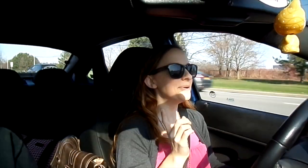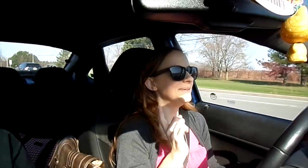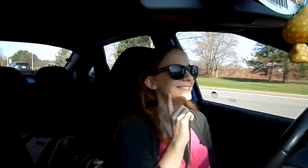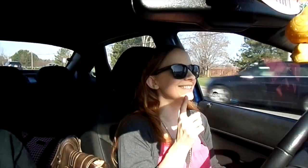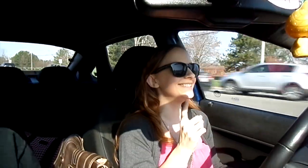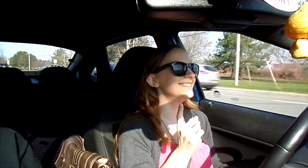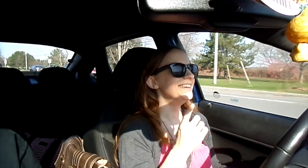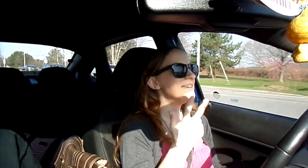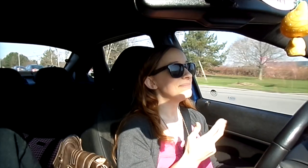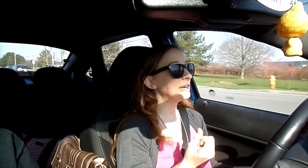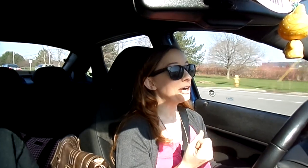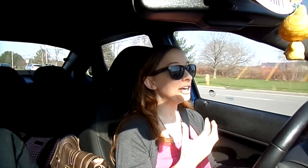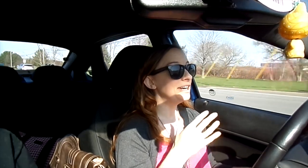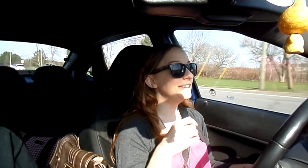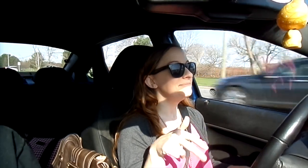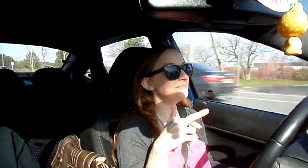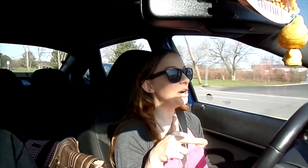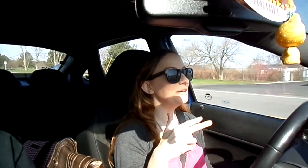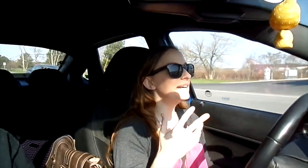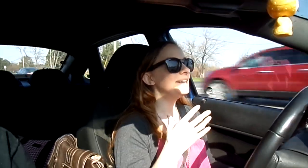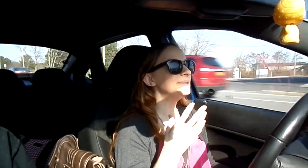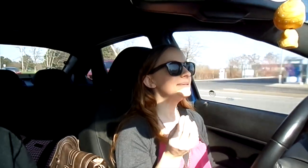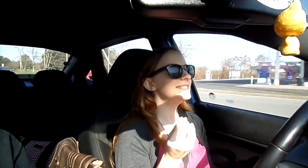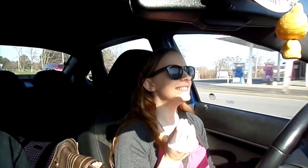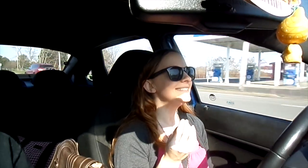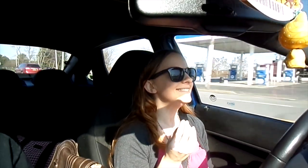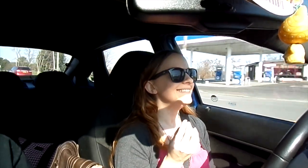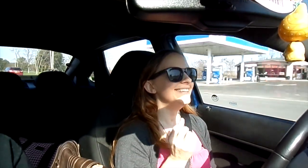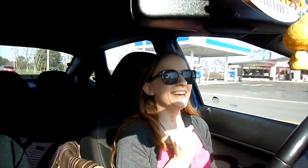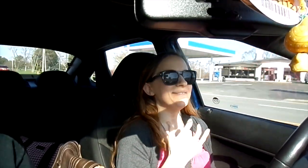We'll just park our car and walk around and